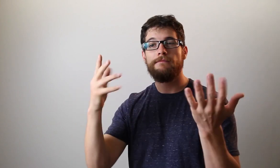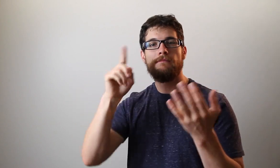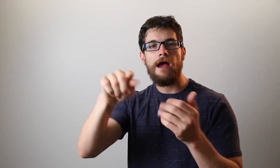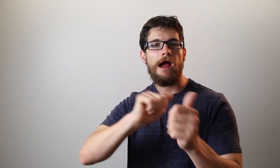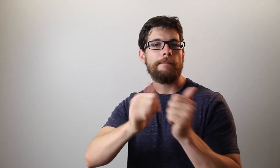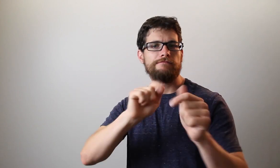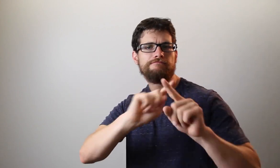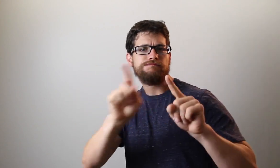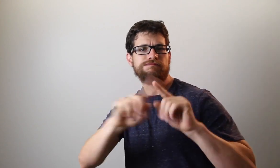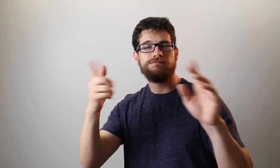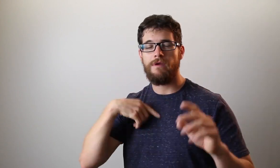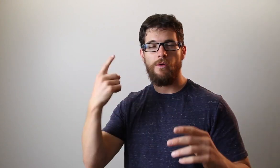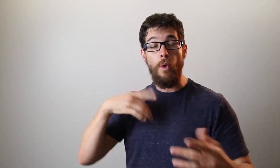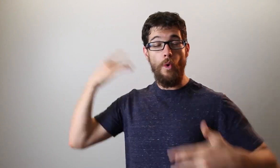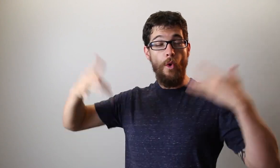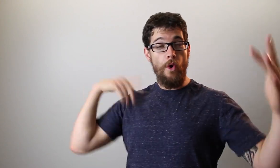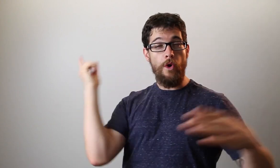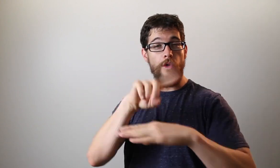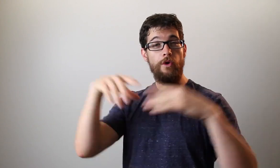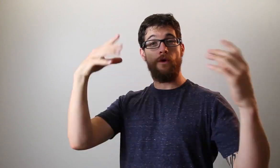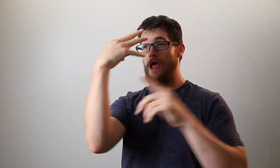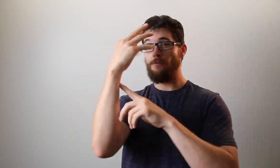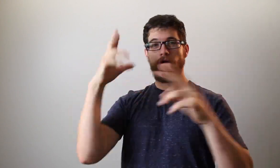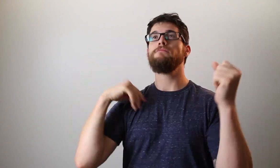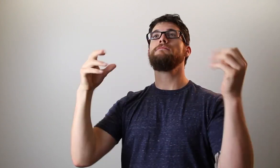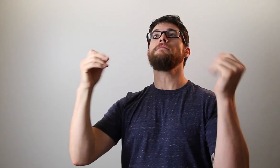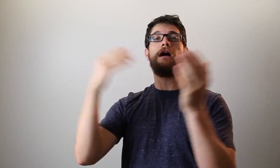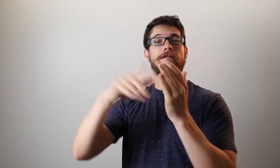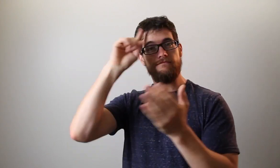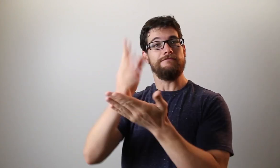Literature week. Students would get in the front of camera and sign stories. I always became excited